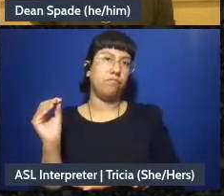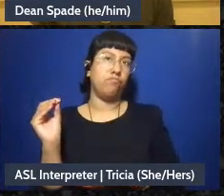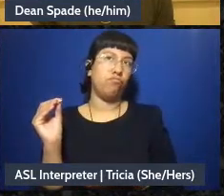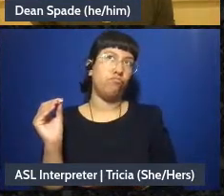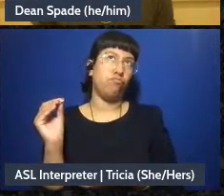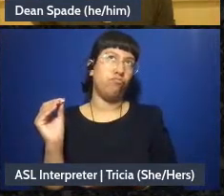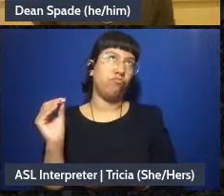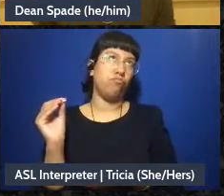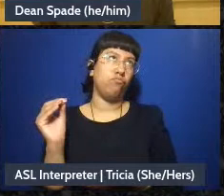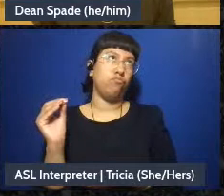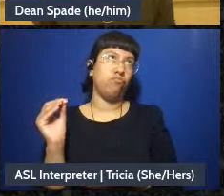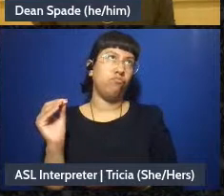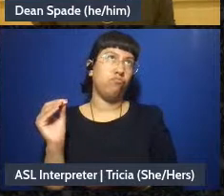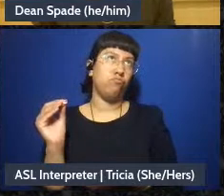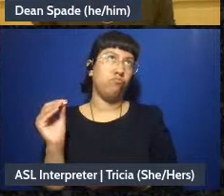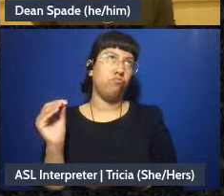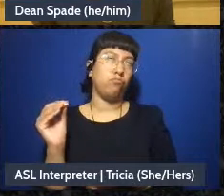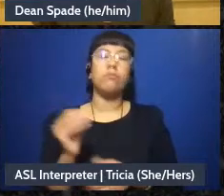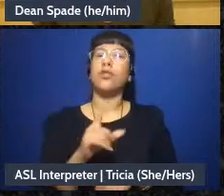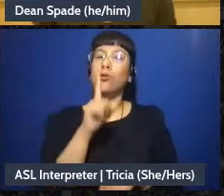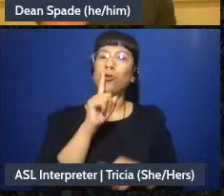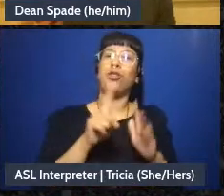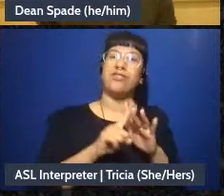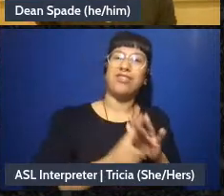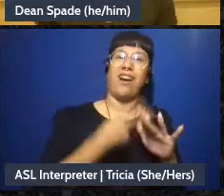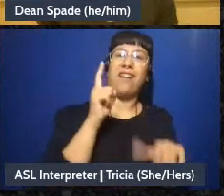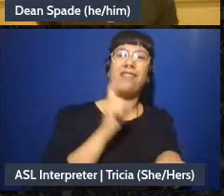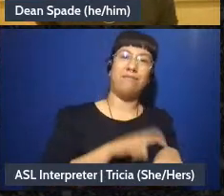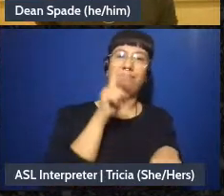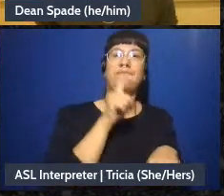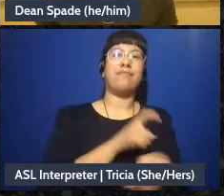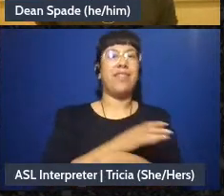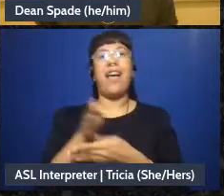that we actually start and end on time you know having-having a facilitator be the time